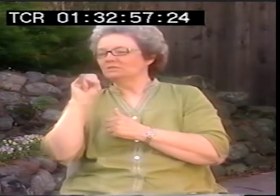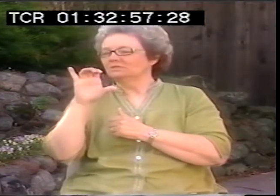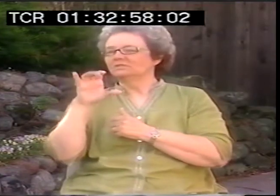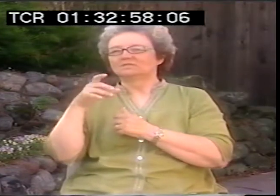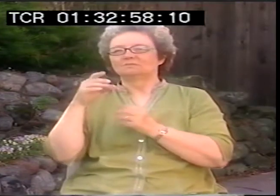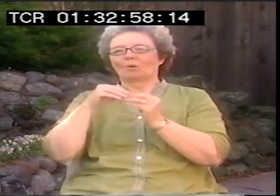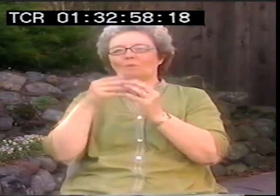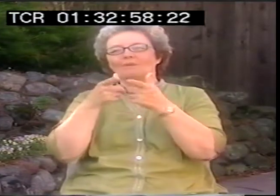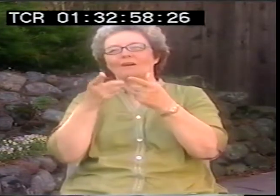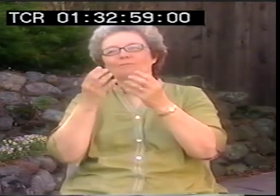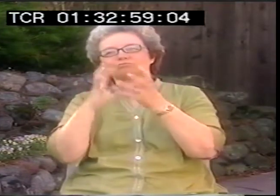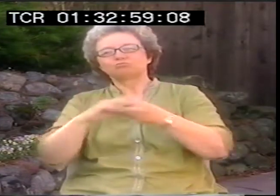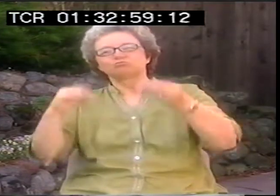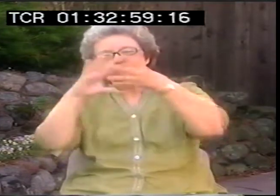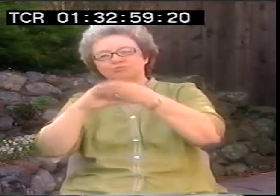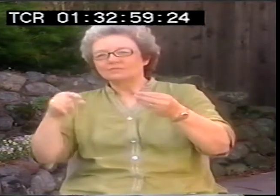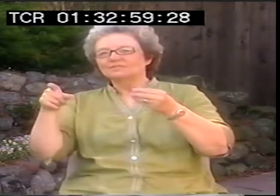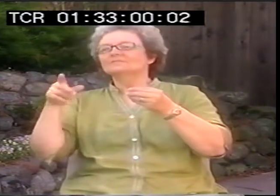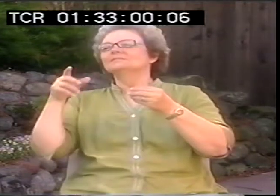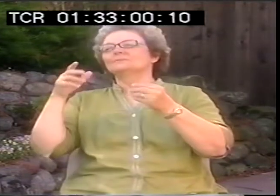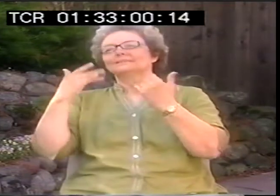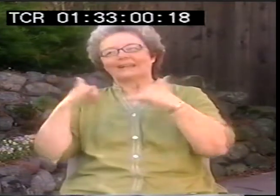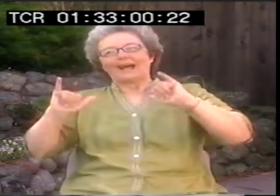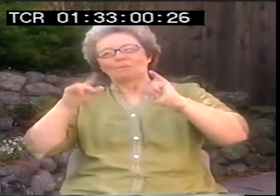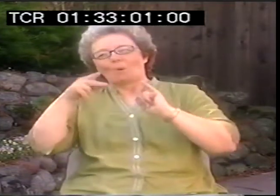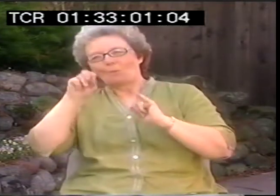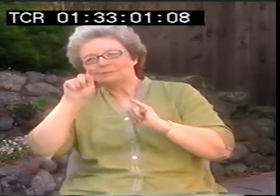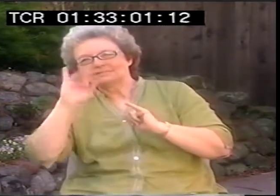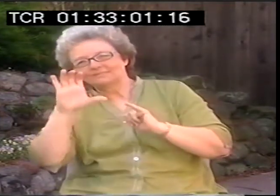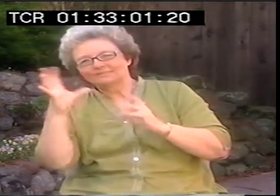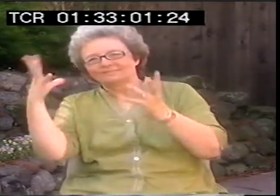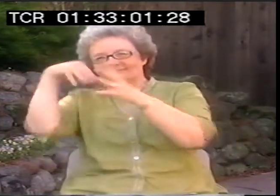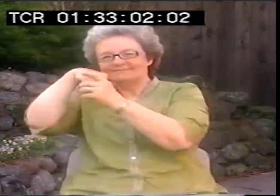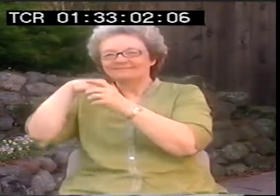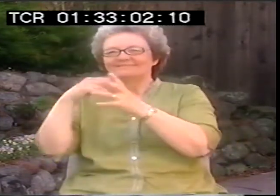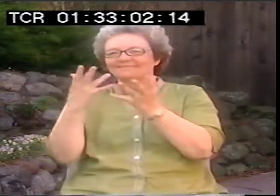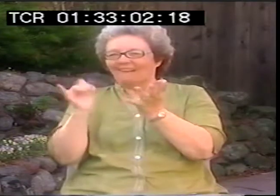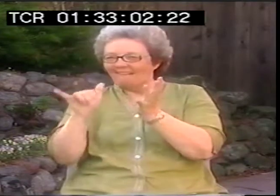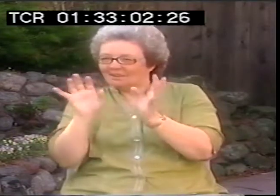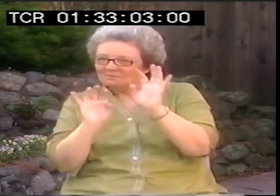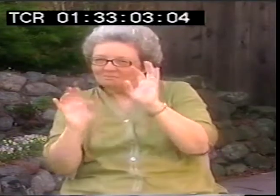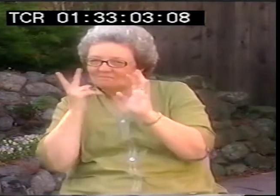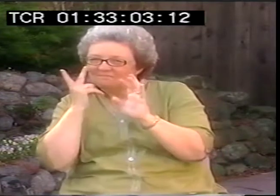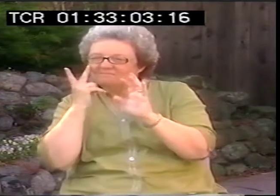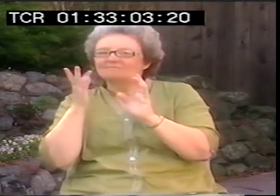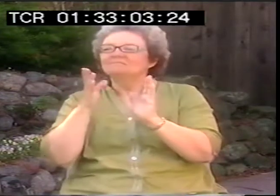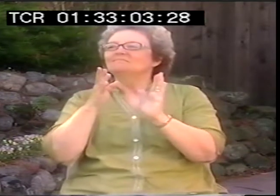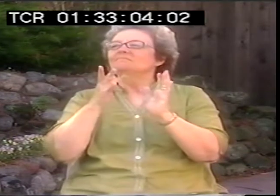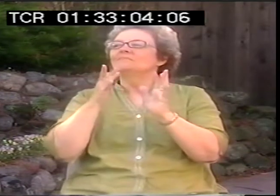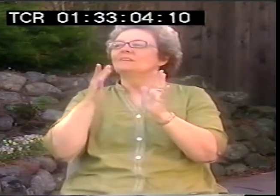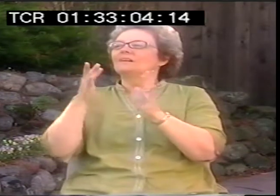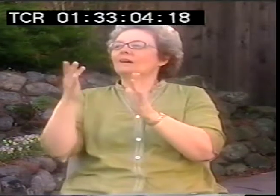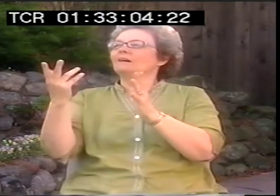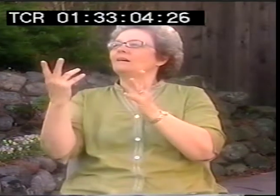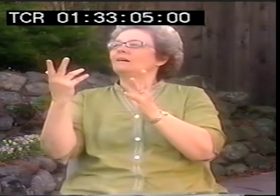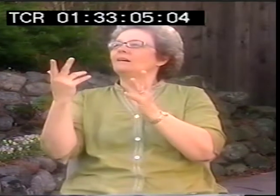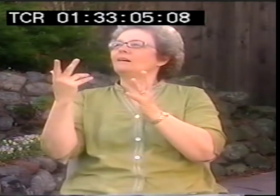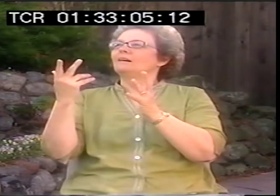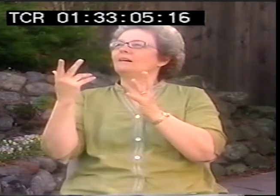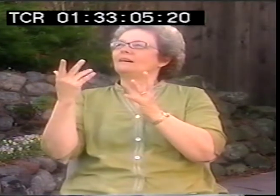it's more of a prose poem because it's a story. It's still poetic within the storytelling format, but it is a poem.